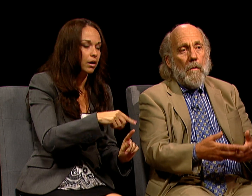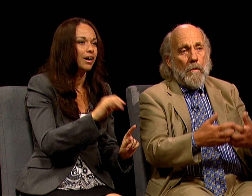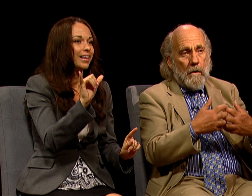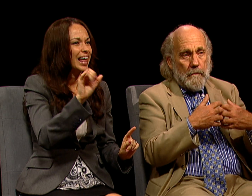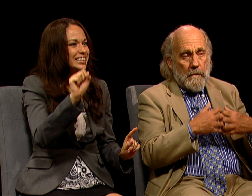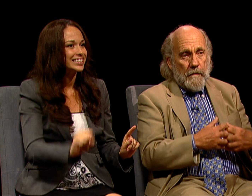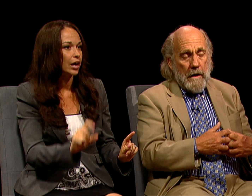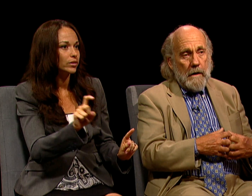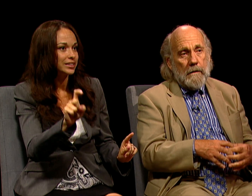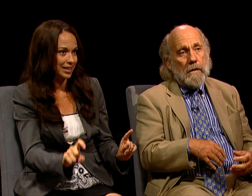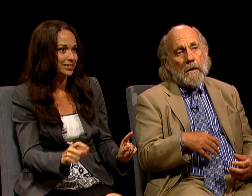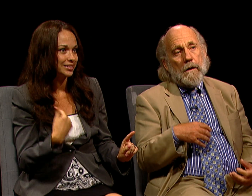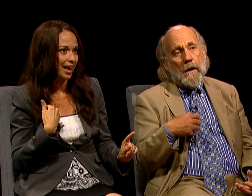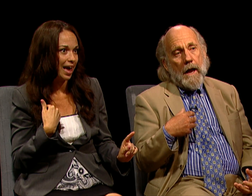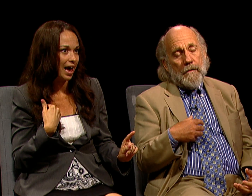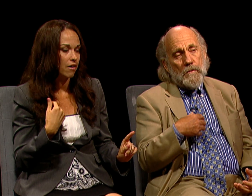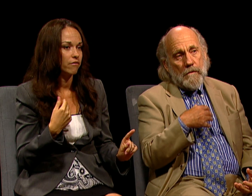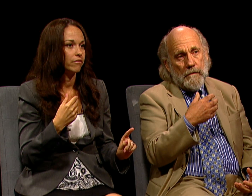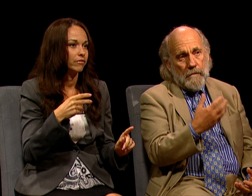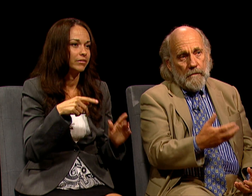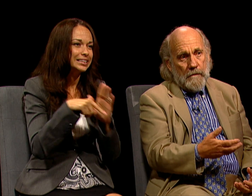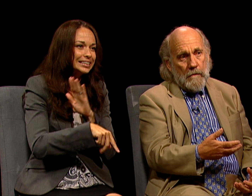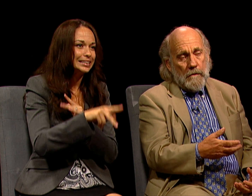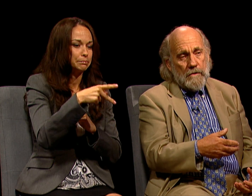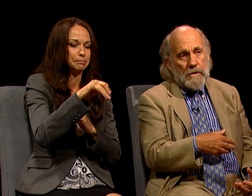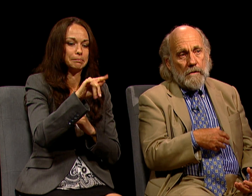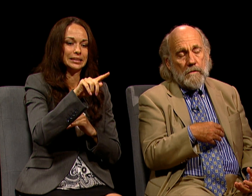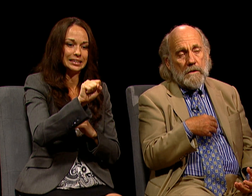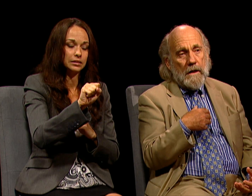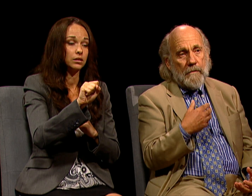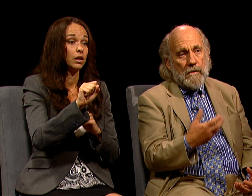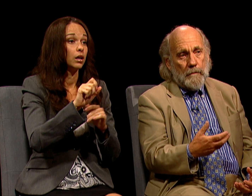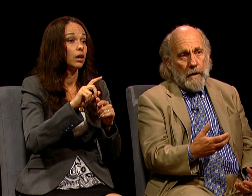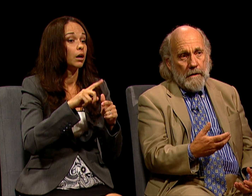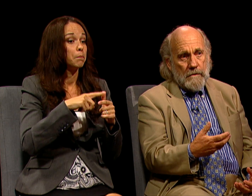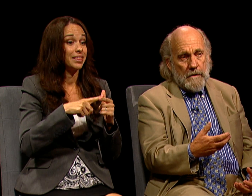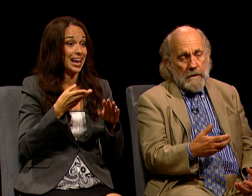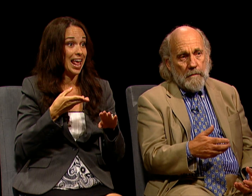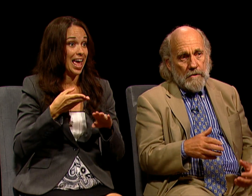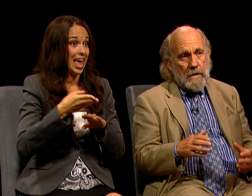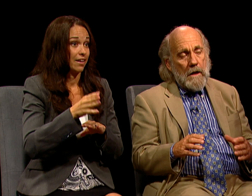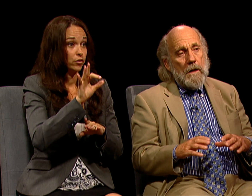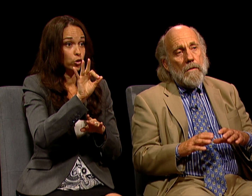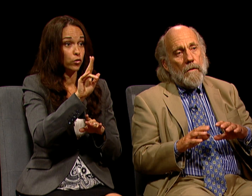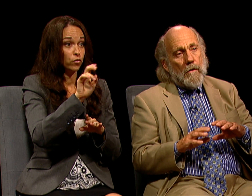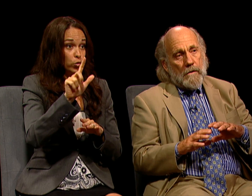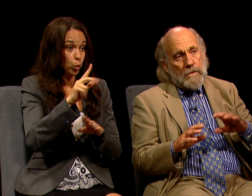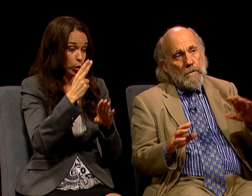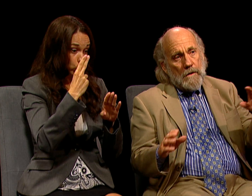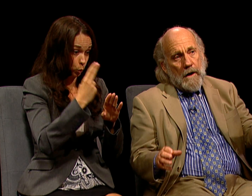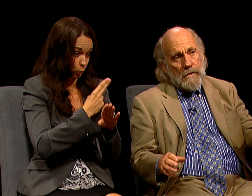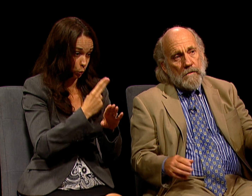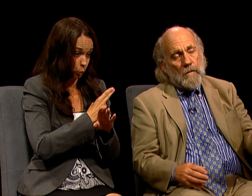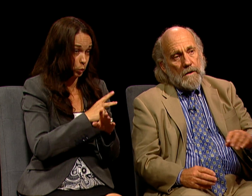OR THEN AFTER THE FUEL IS USED AND AFTER THE PLANTS ARE DECOMMISSIONED, THERE ARE TWO KINDS OF WASTE,